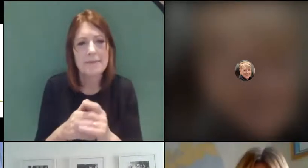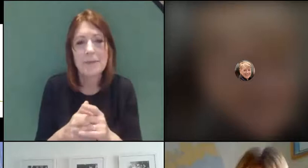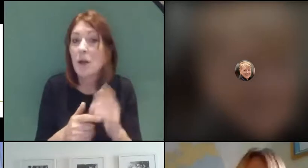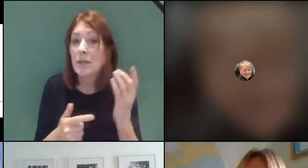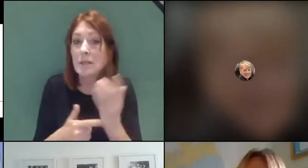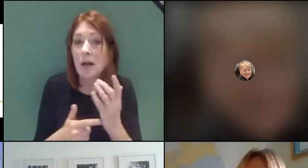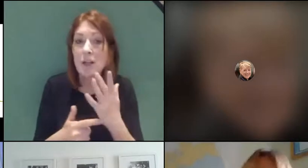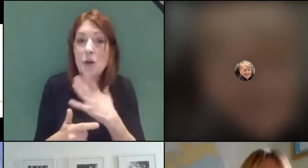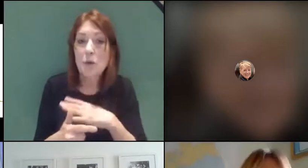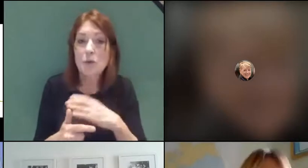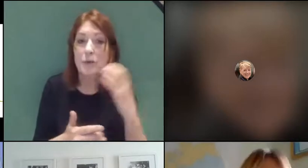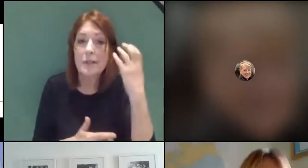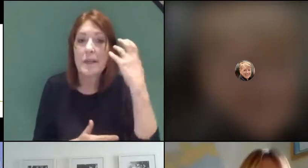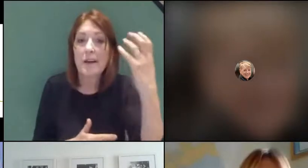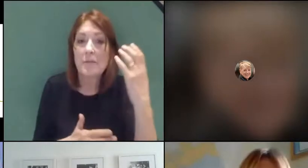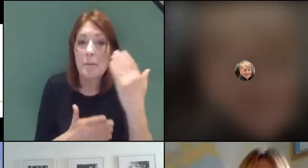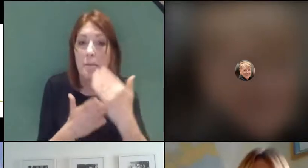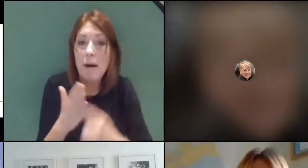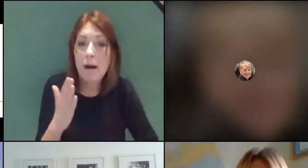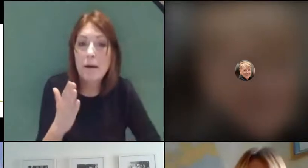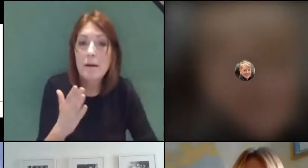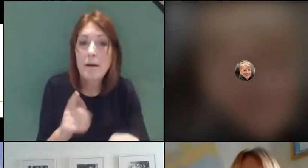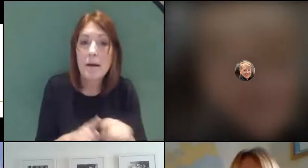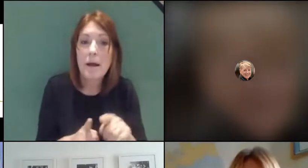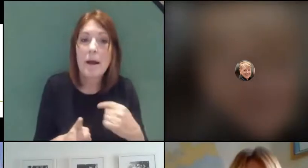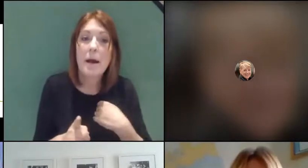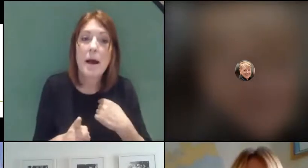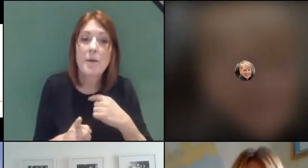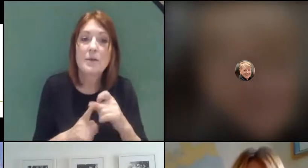the statutory part and then I'll do the other part of it?